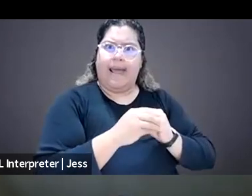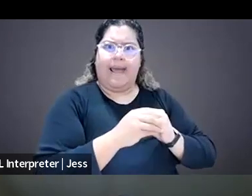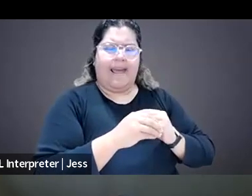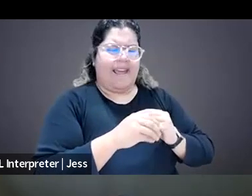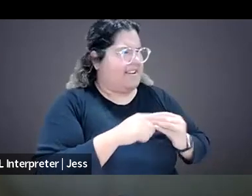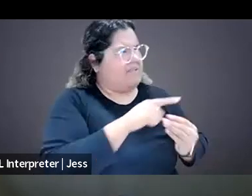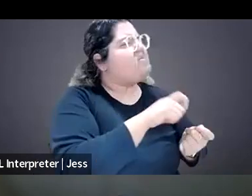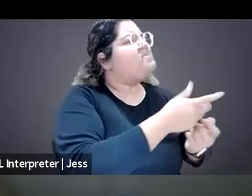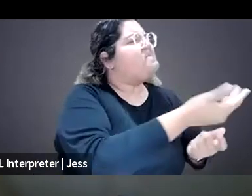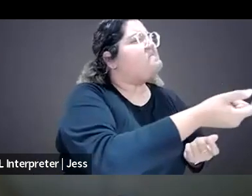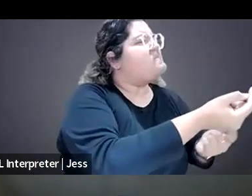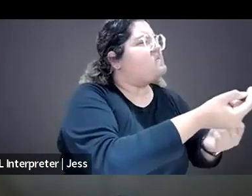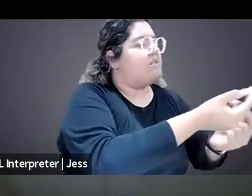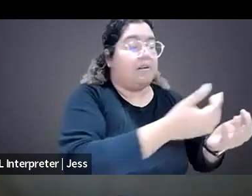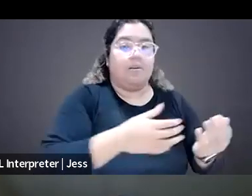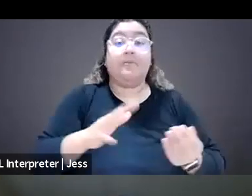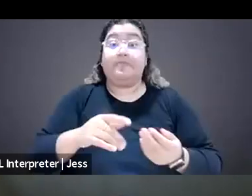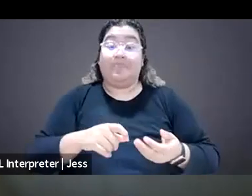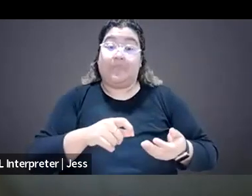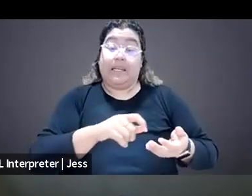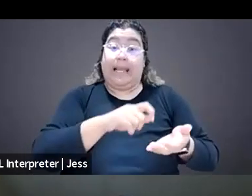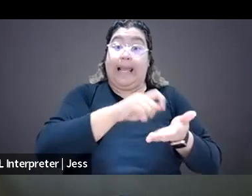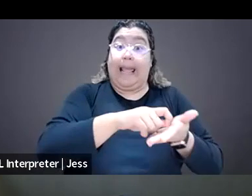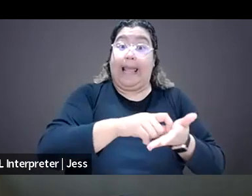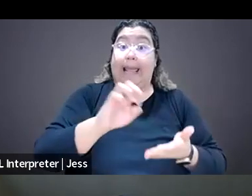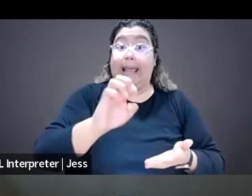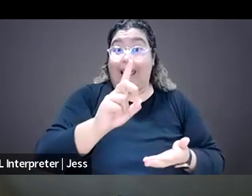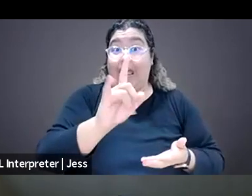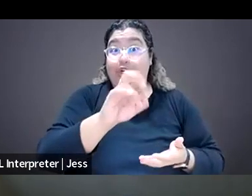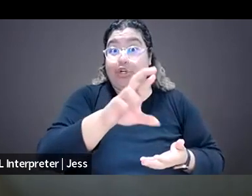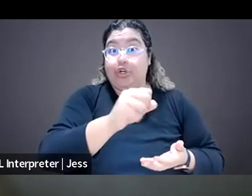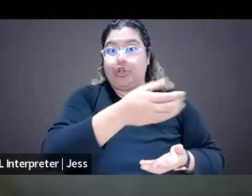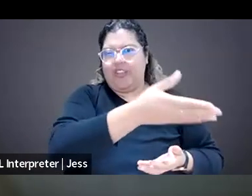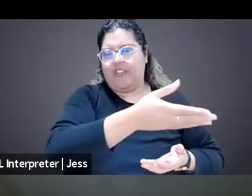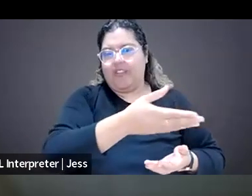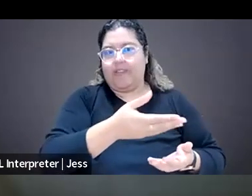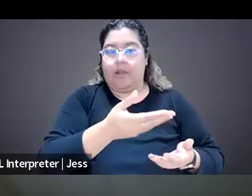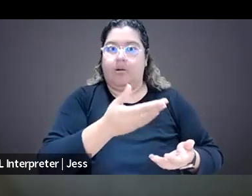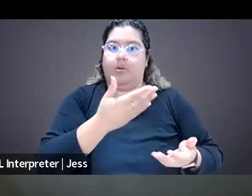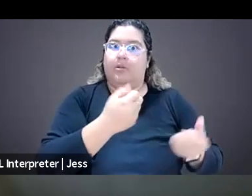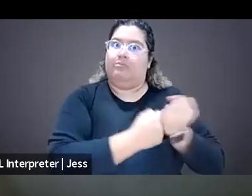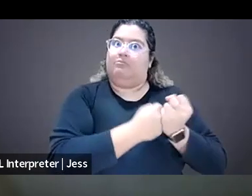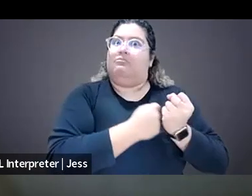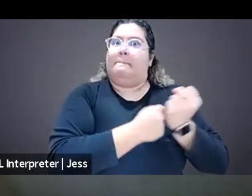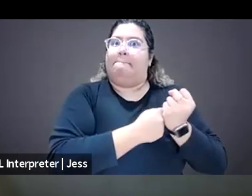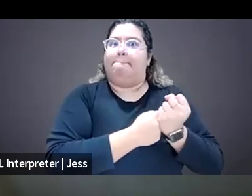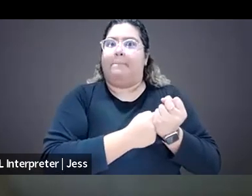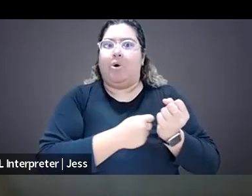You know, thankfully my editors at the "Post" understand, but like, you know, I've been in a position where other editors are like, why is this girl, why is there always some kind of trouble with her?